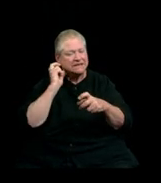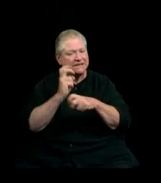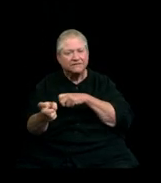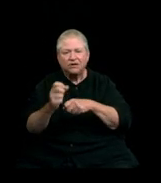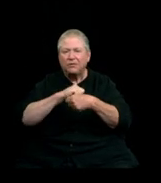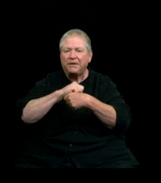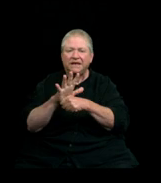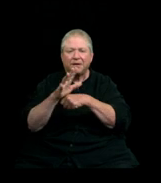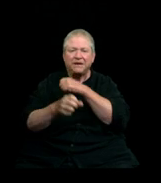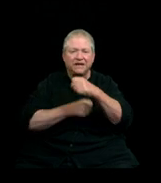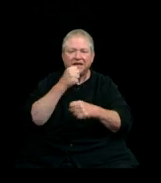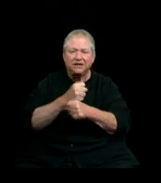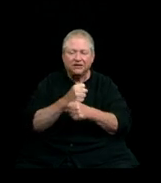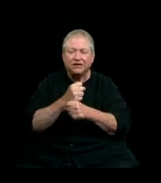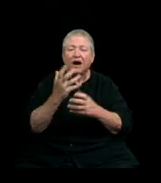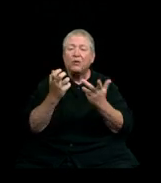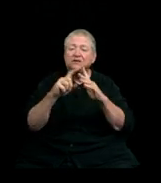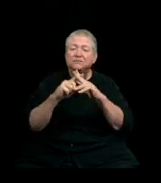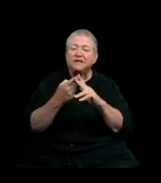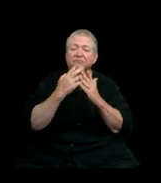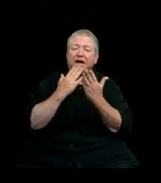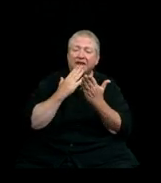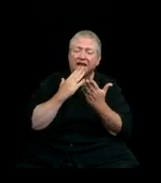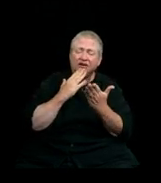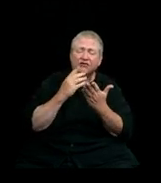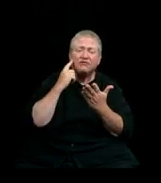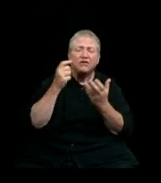I would like to begin by thanking you for the many sacrifices you have made,